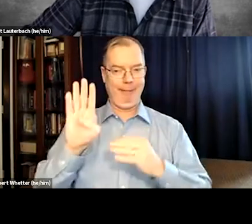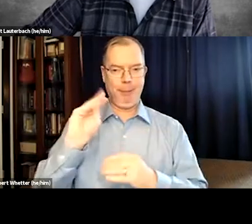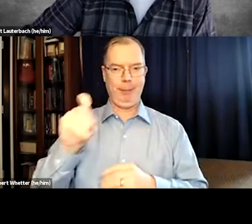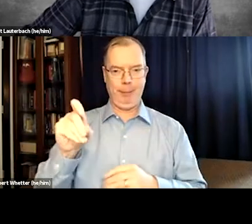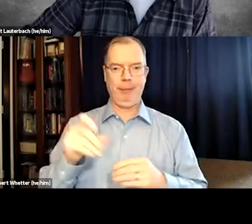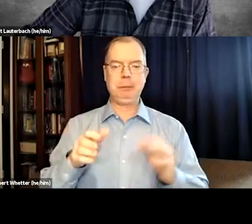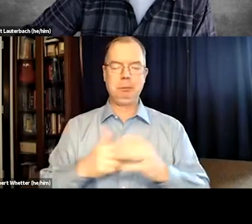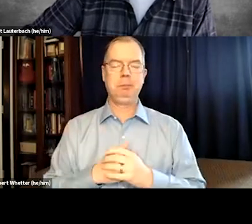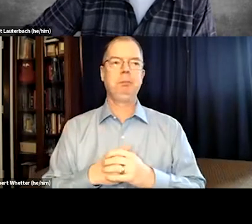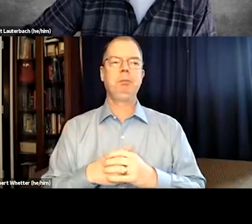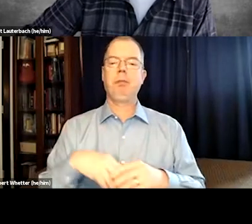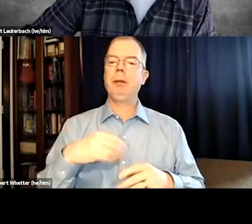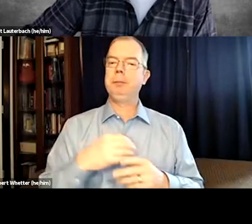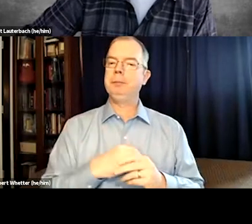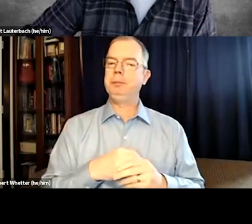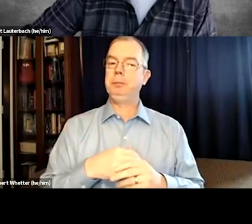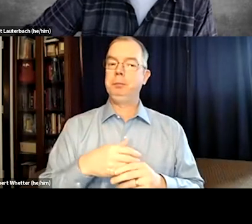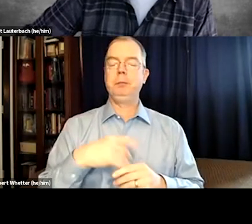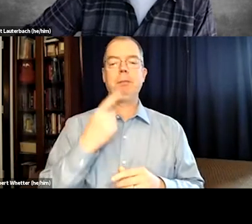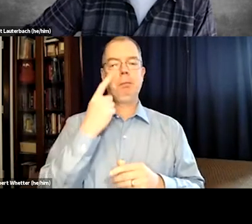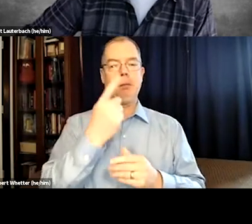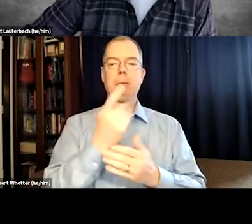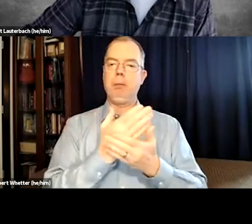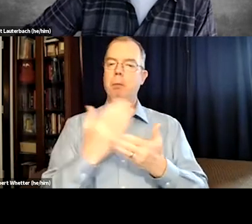but it makes you think outside of the box, which is great.